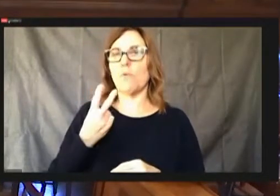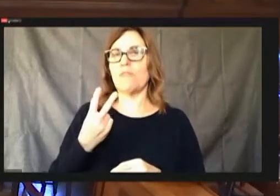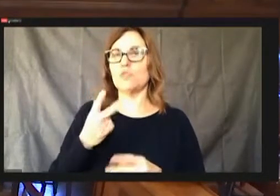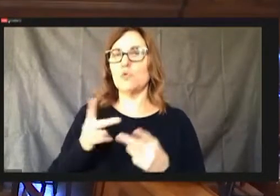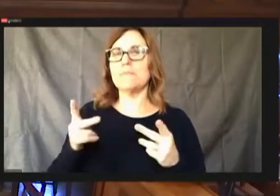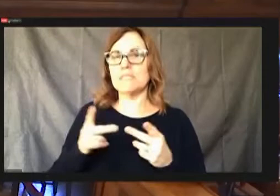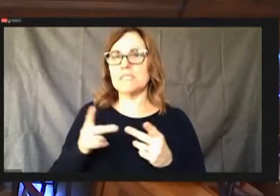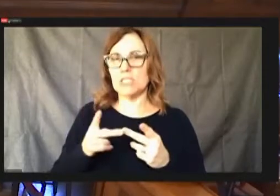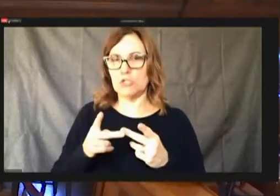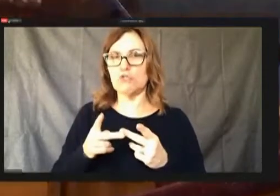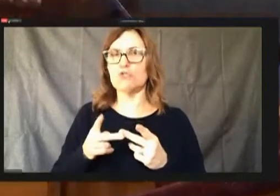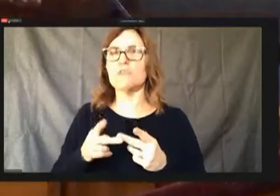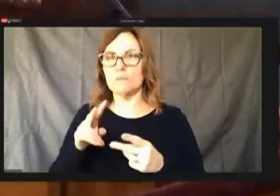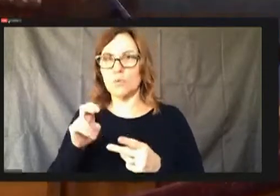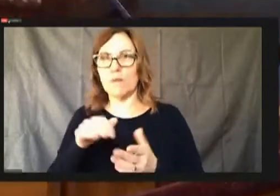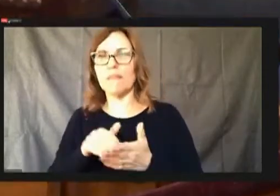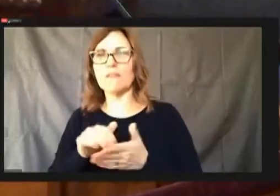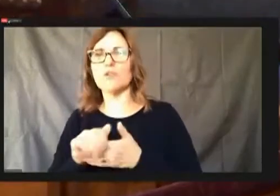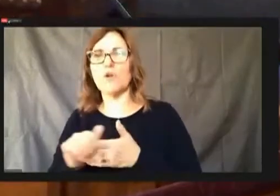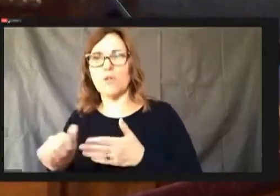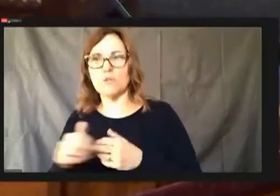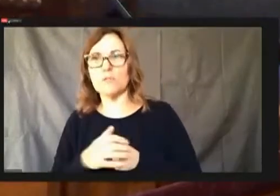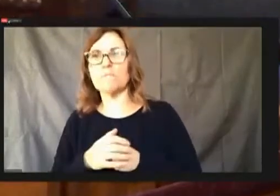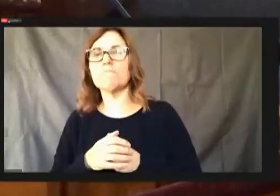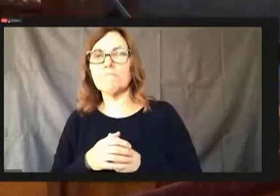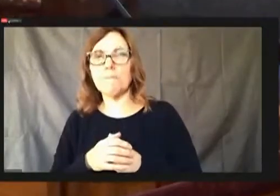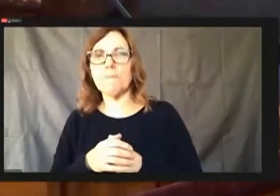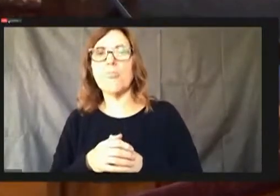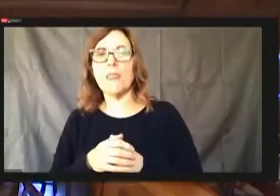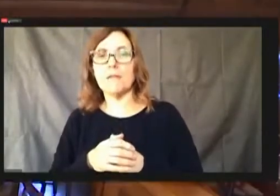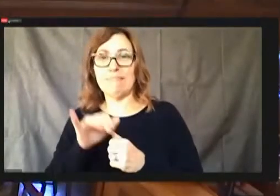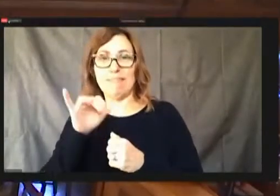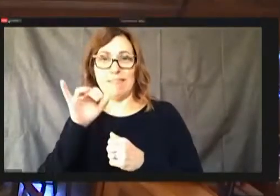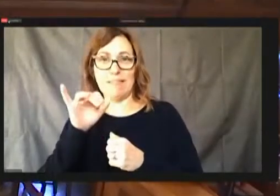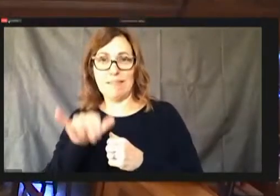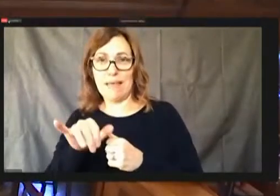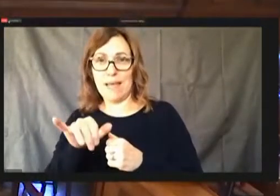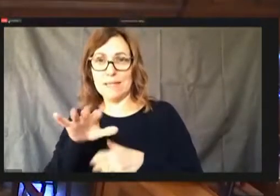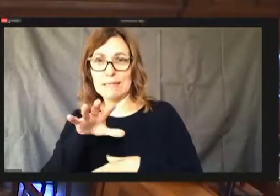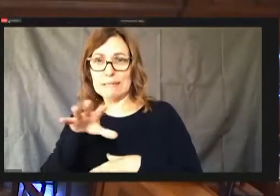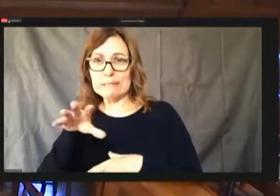And it's housed are currently in the Office of Equity trading